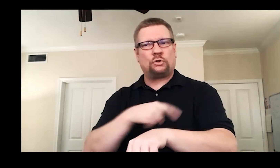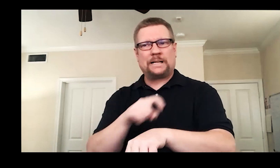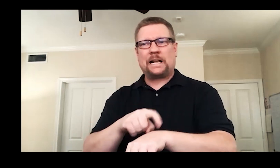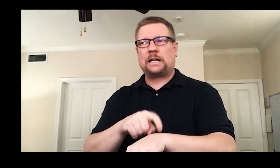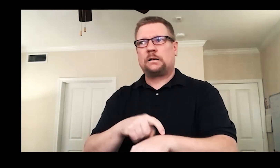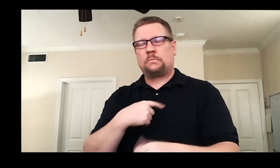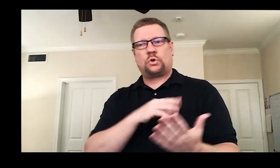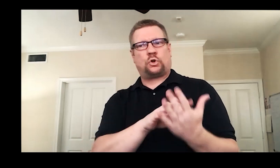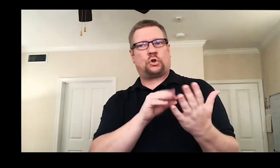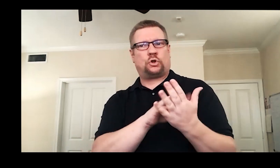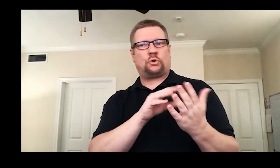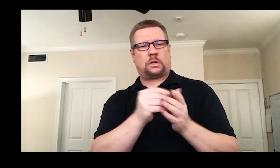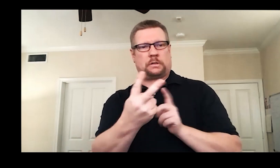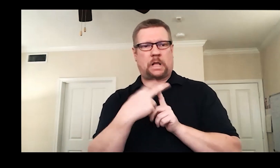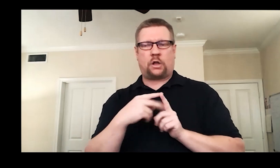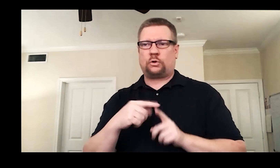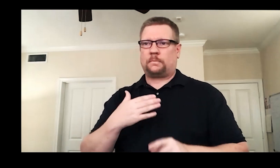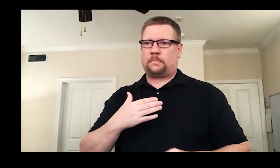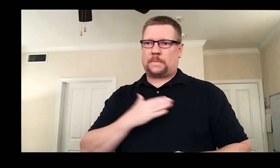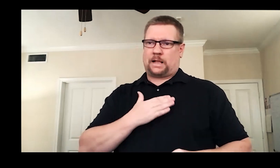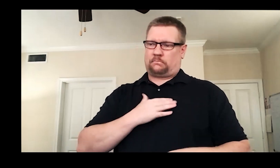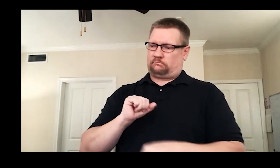for me to meet and work with many of them. Some had been in the business a long time. I learned